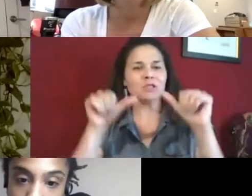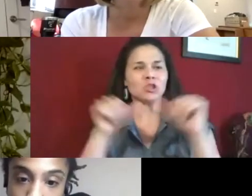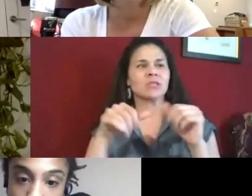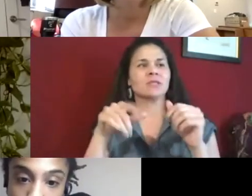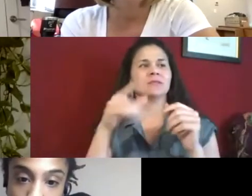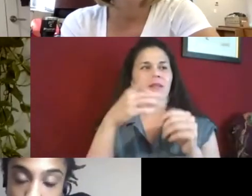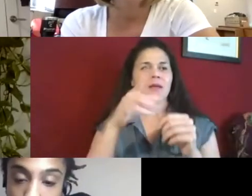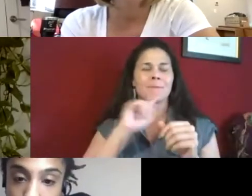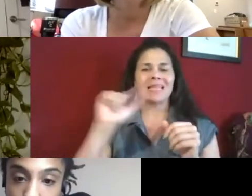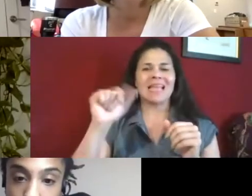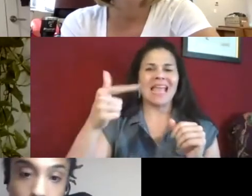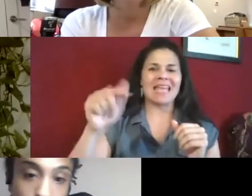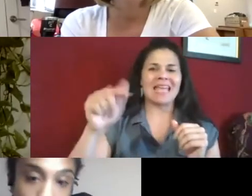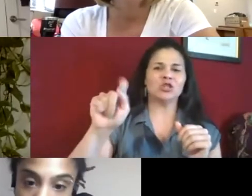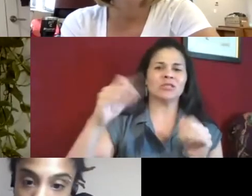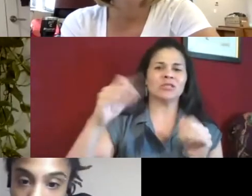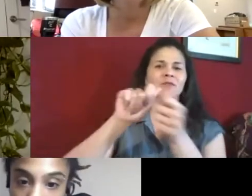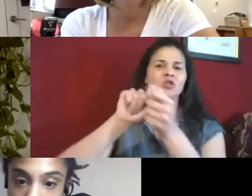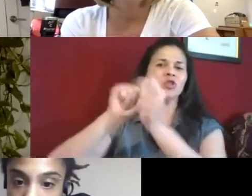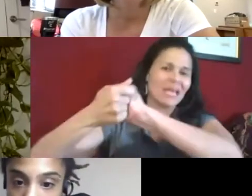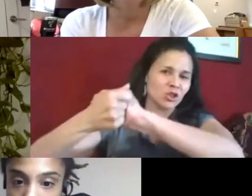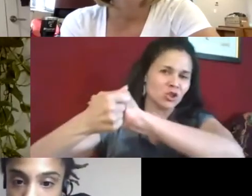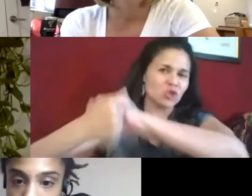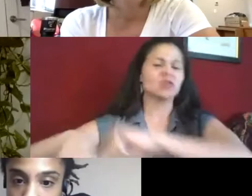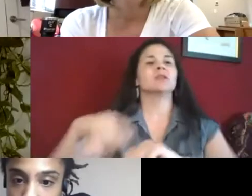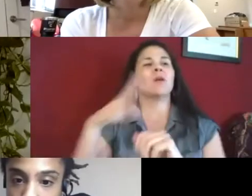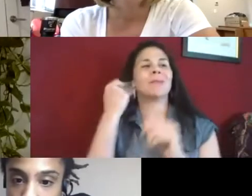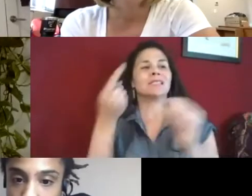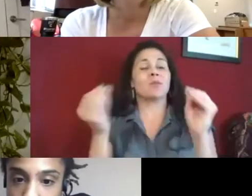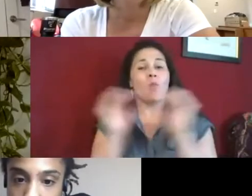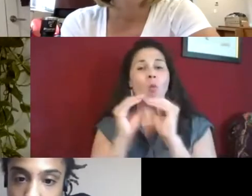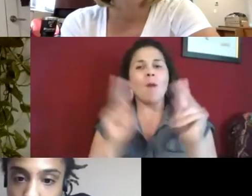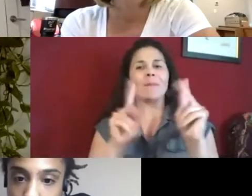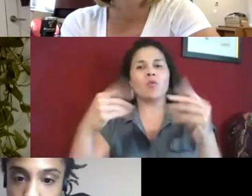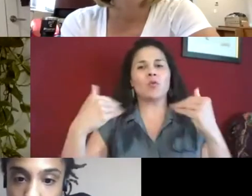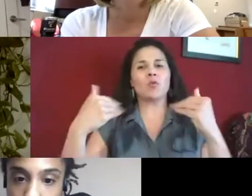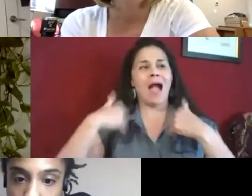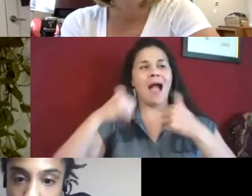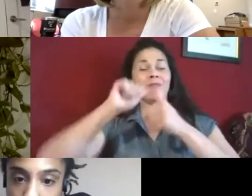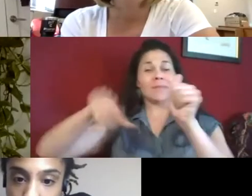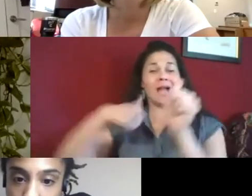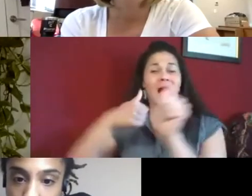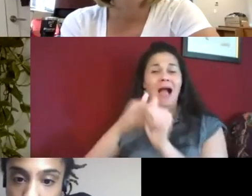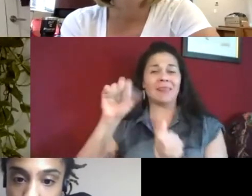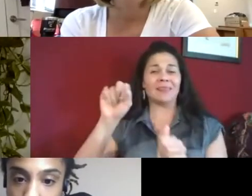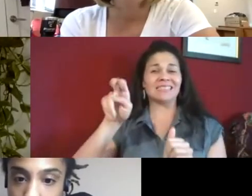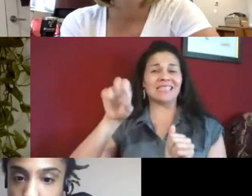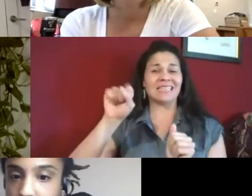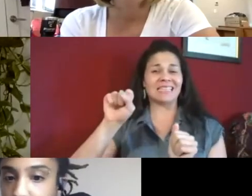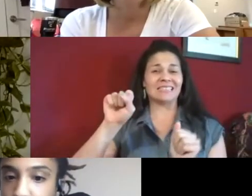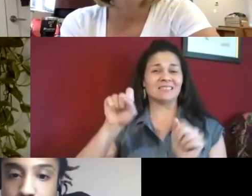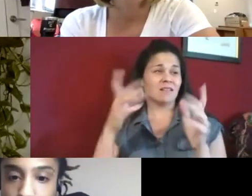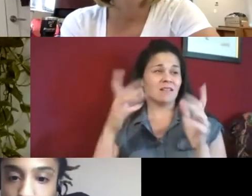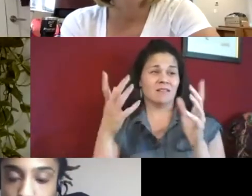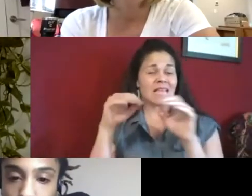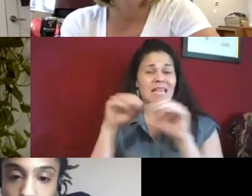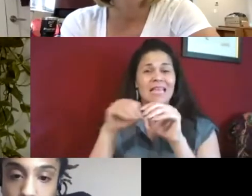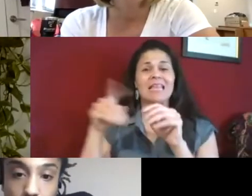with visible disabilities and non-visible disabilities. And we have people who are